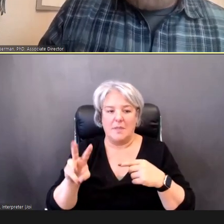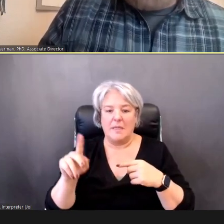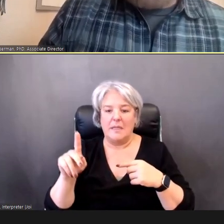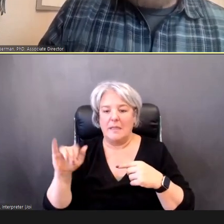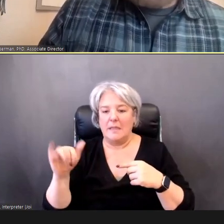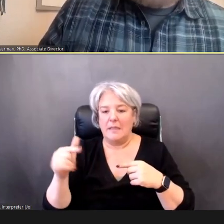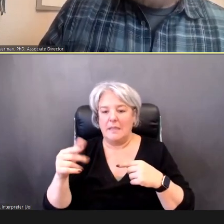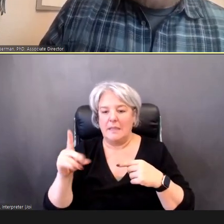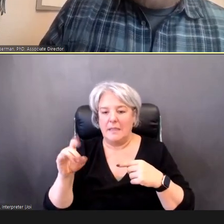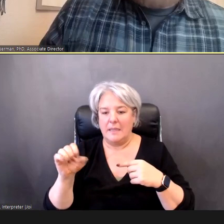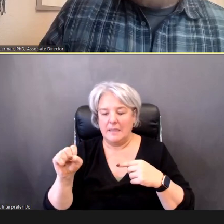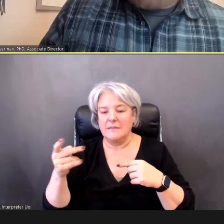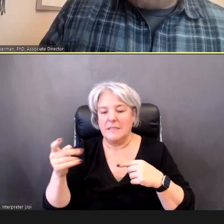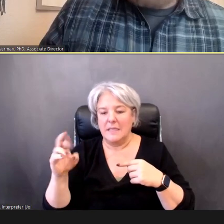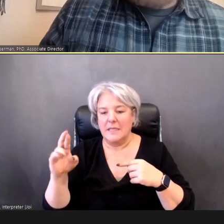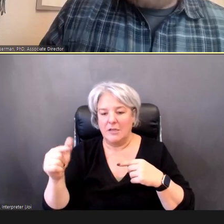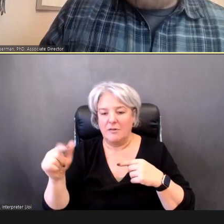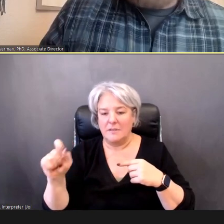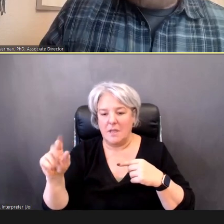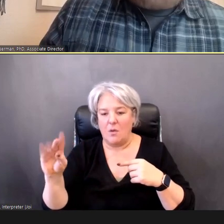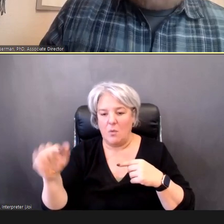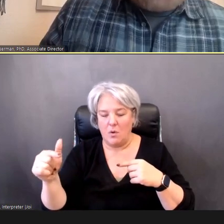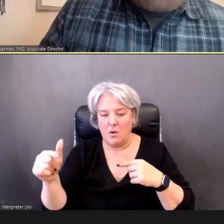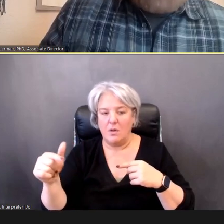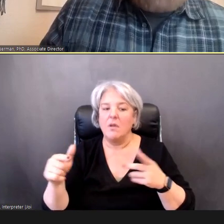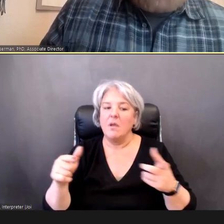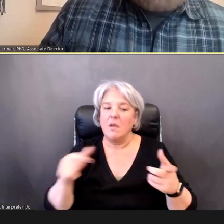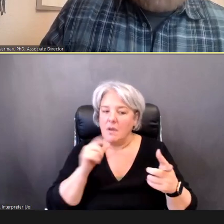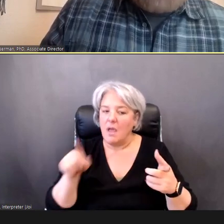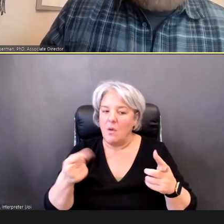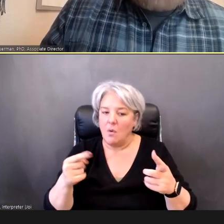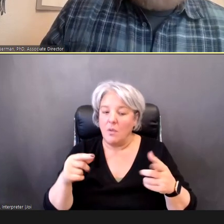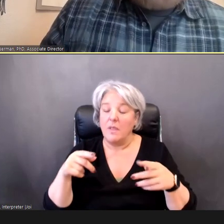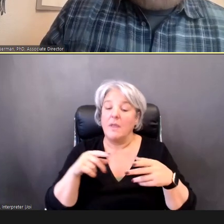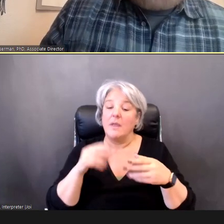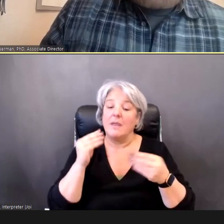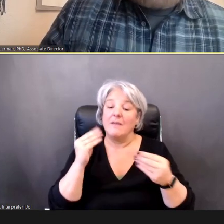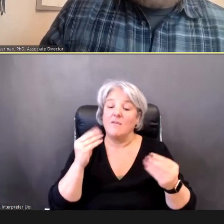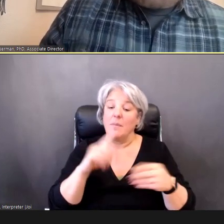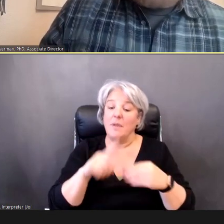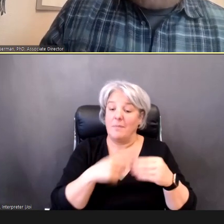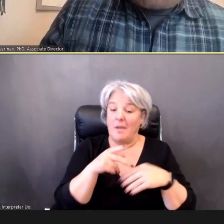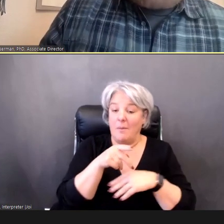find not only, the PureTone information, but, OAE-related information.